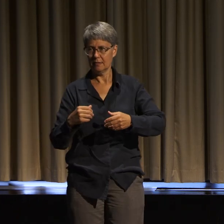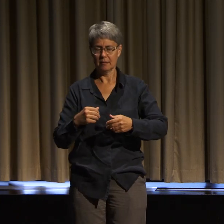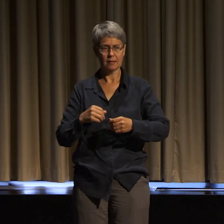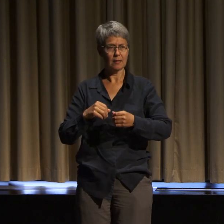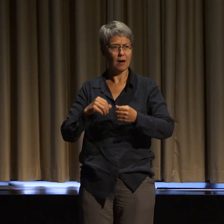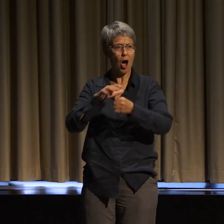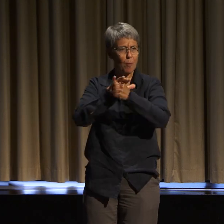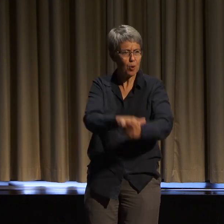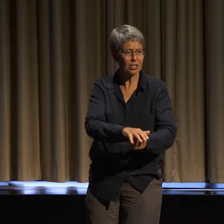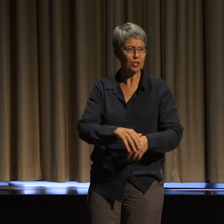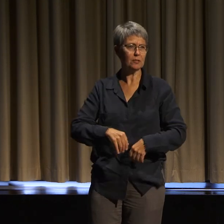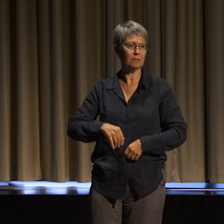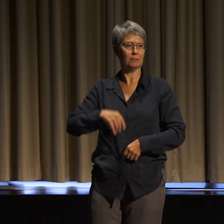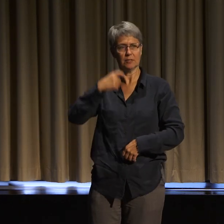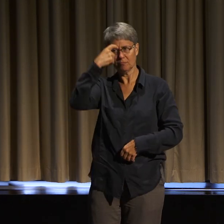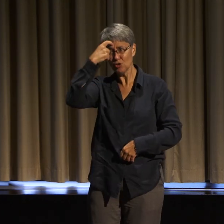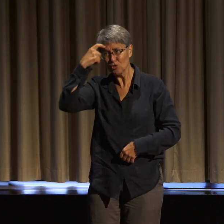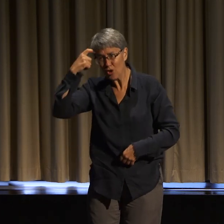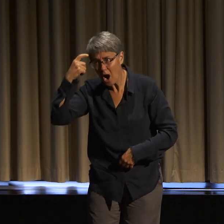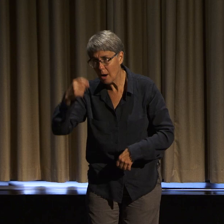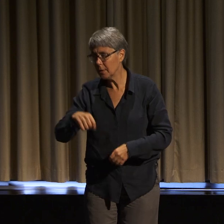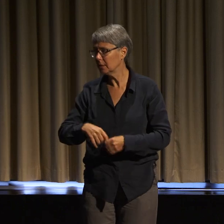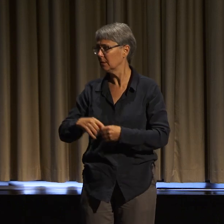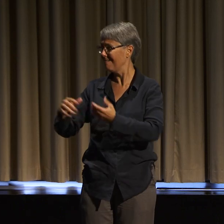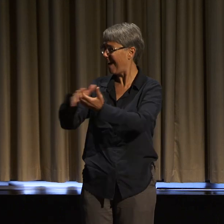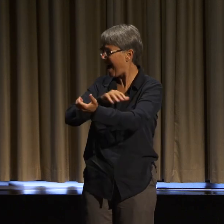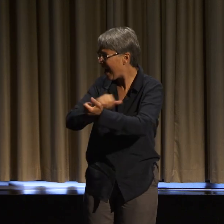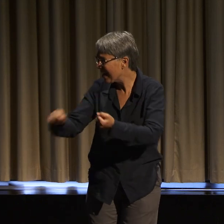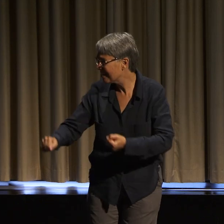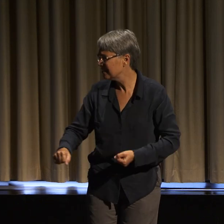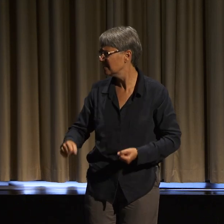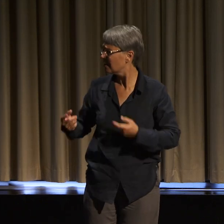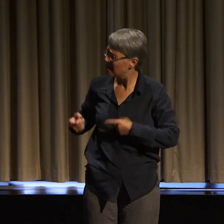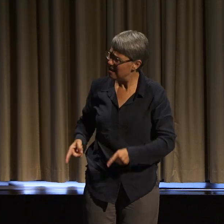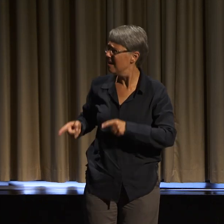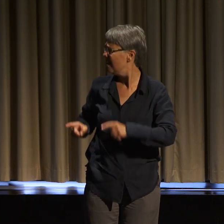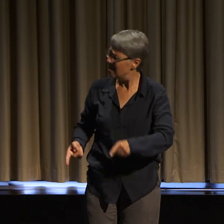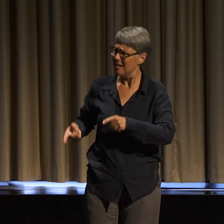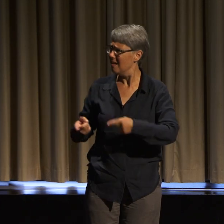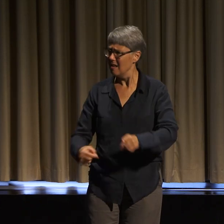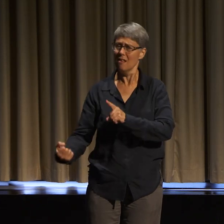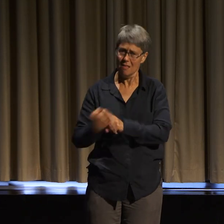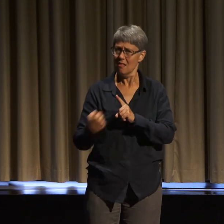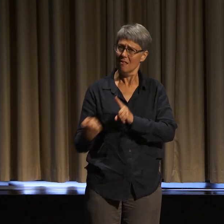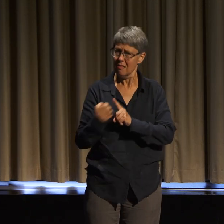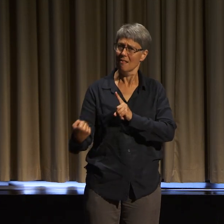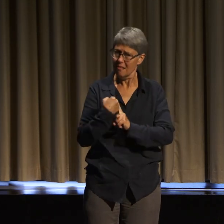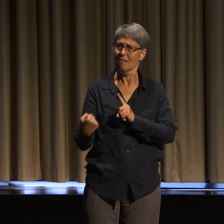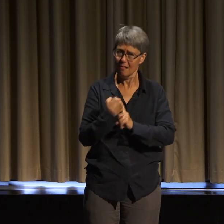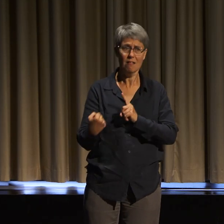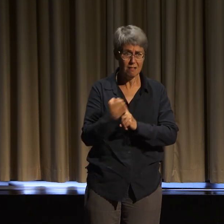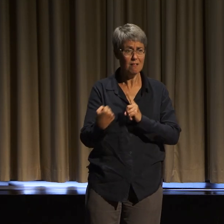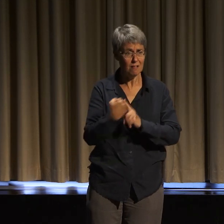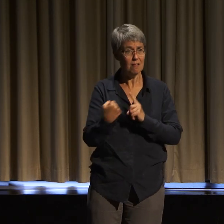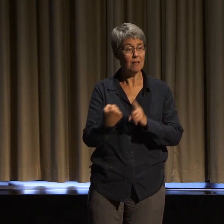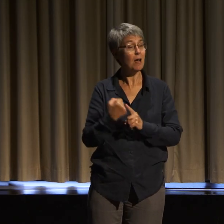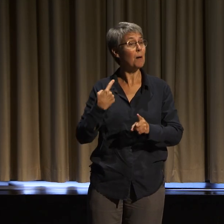and violence with disability, but also the connection of all of these things within ourselves and our lives,